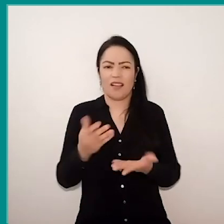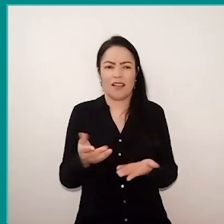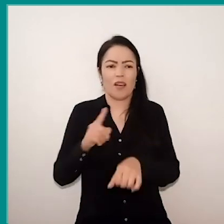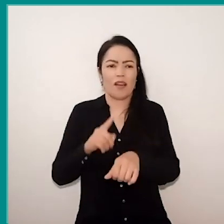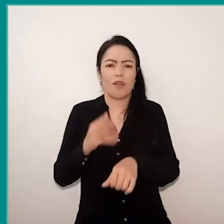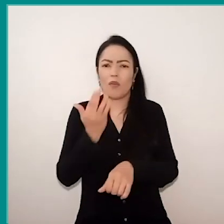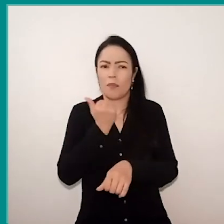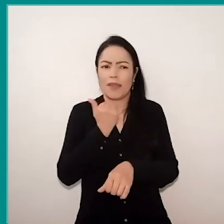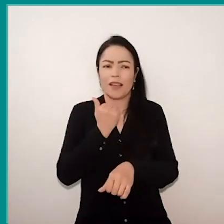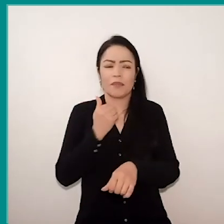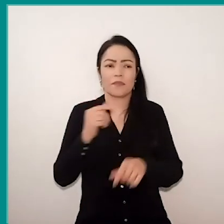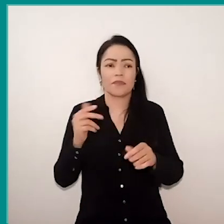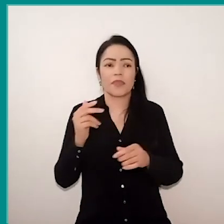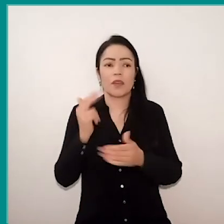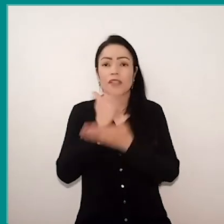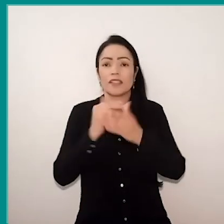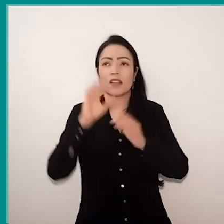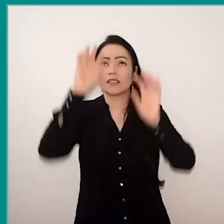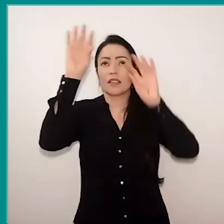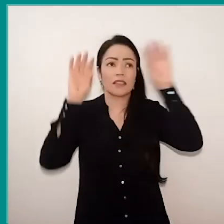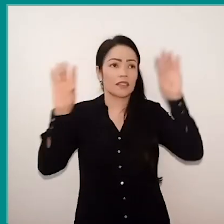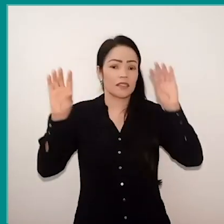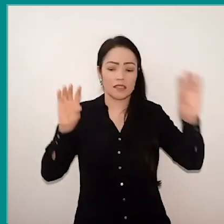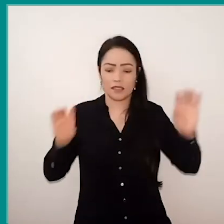on the whole edge, there are pieces of plates, forks and knives